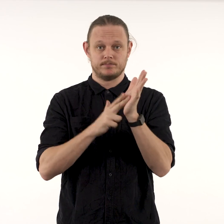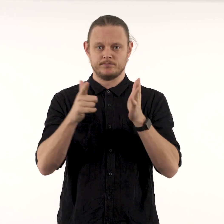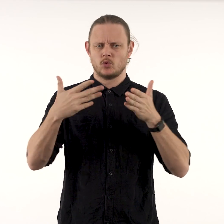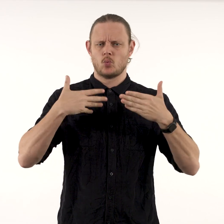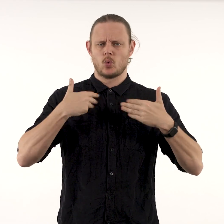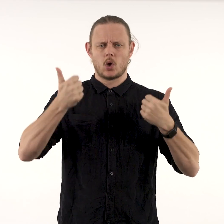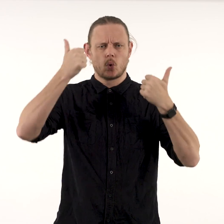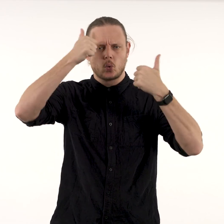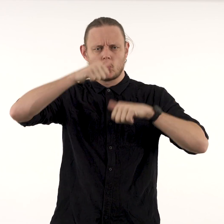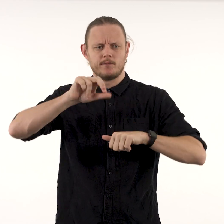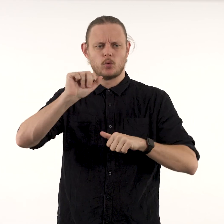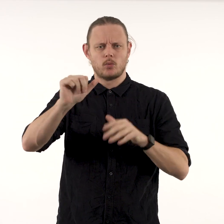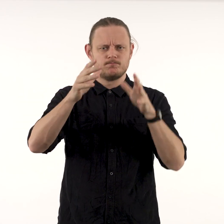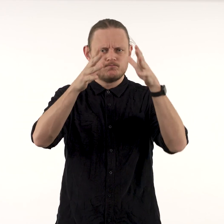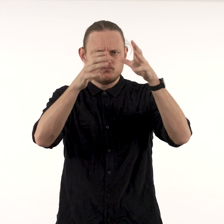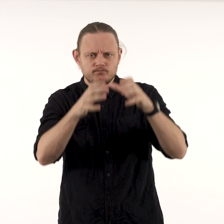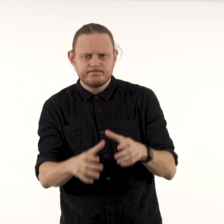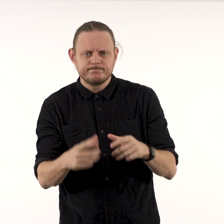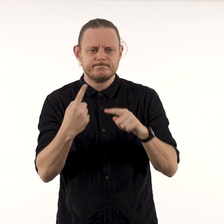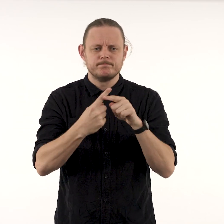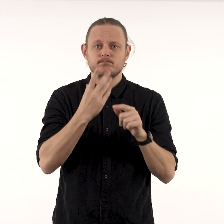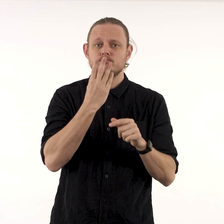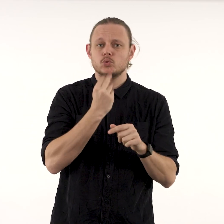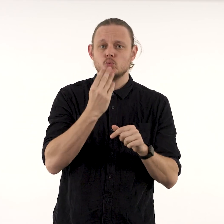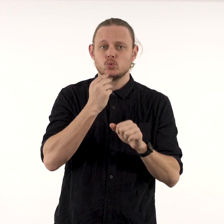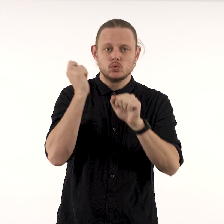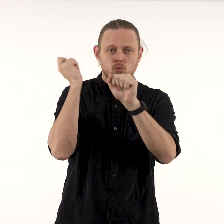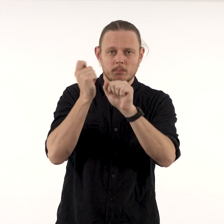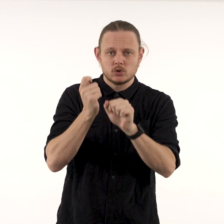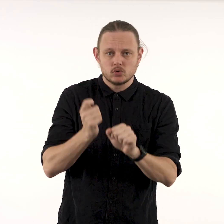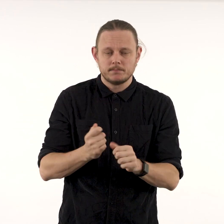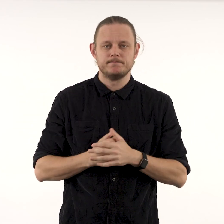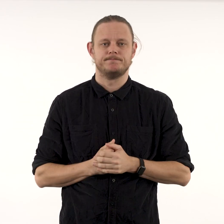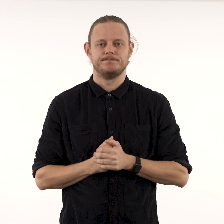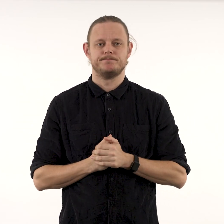known for his bold ceramic and bronze figurative sculptures.